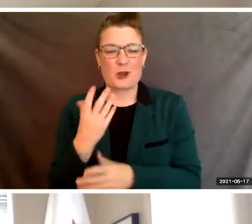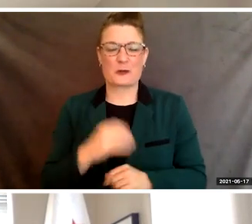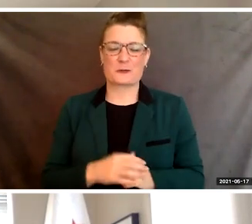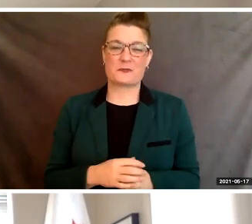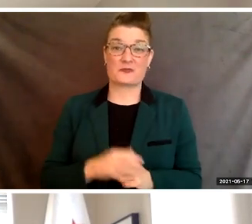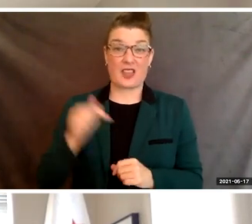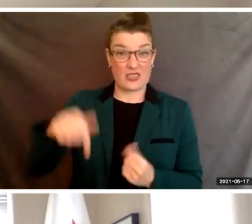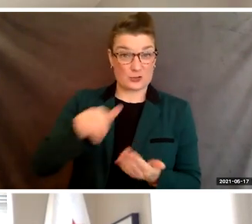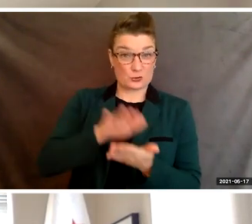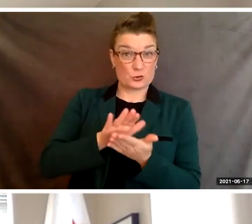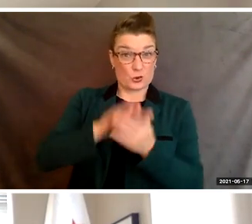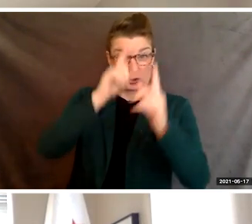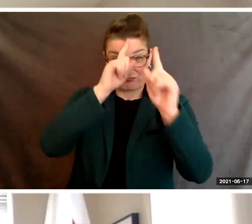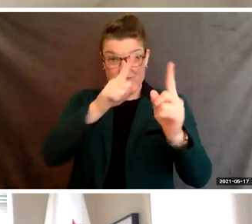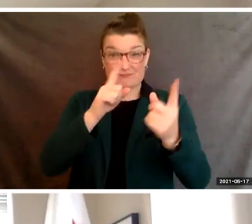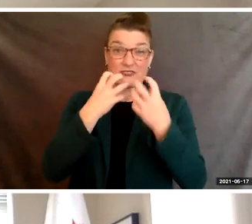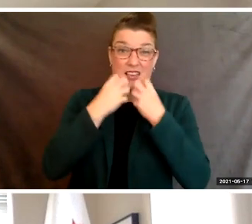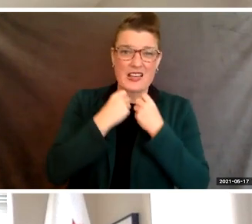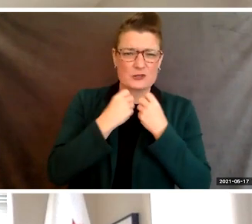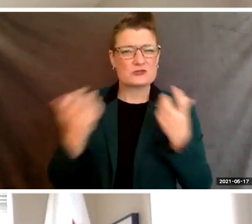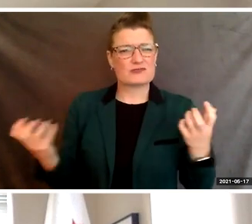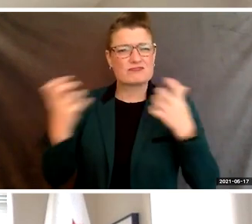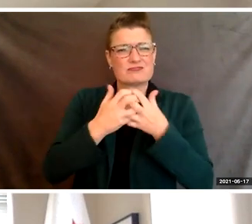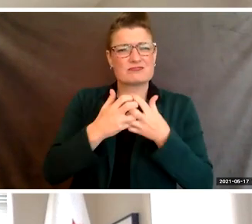with those of the city of Berkeley, a commitment